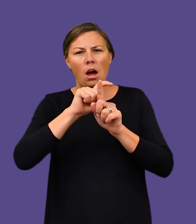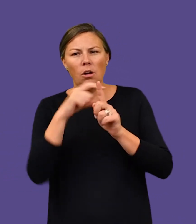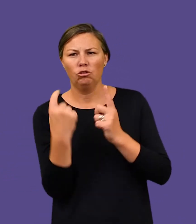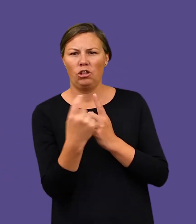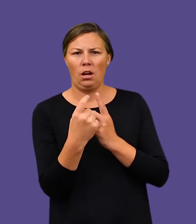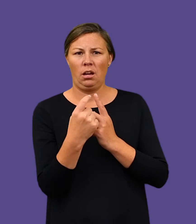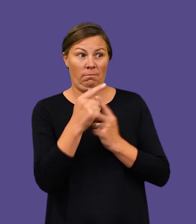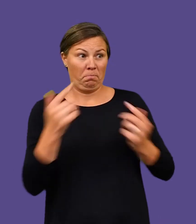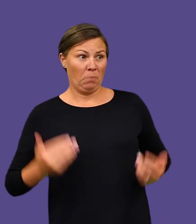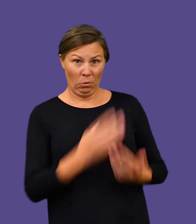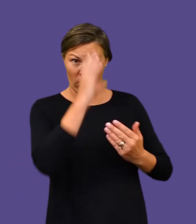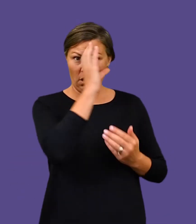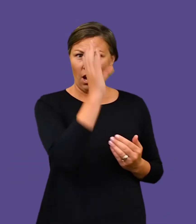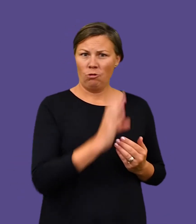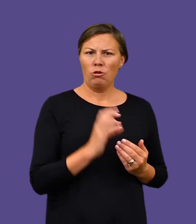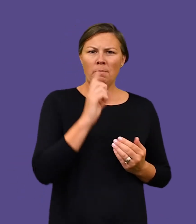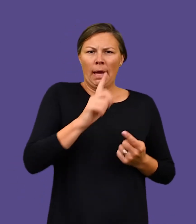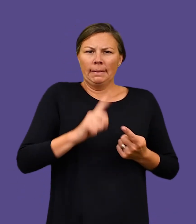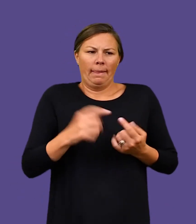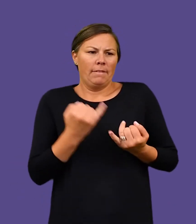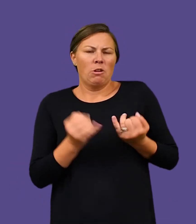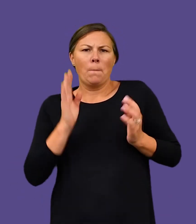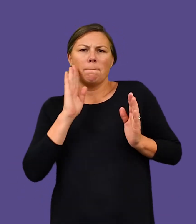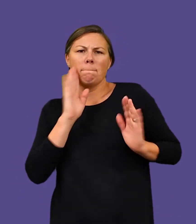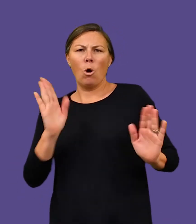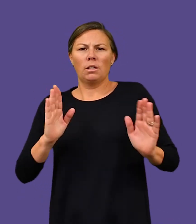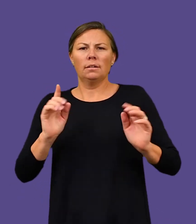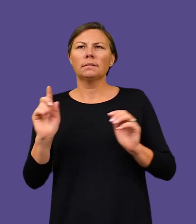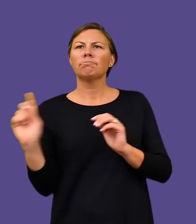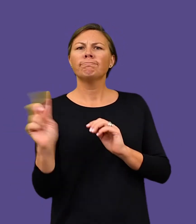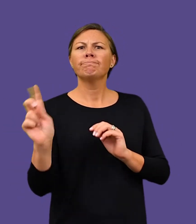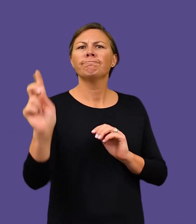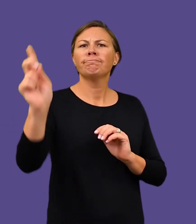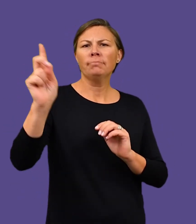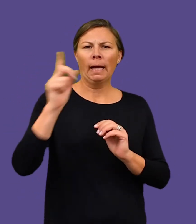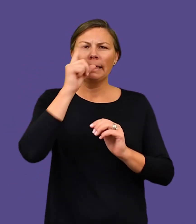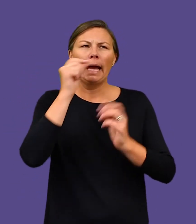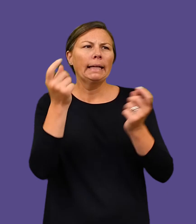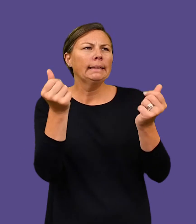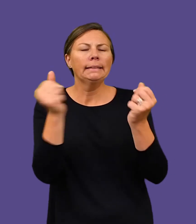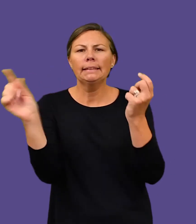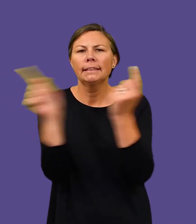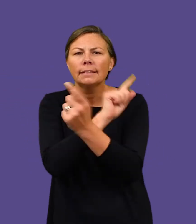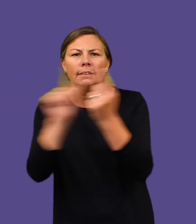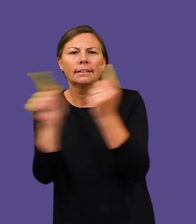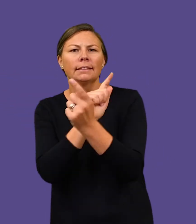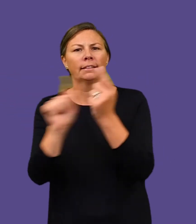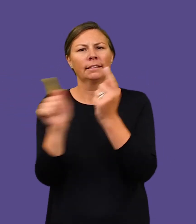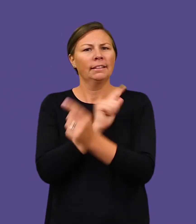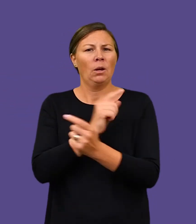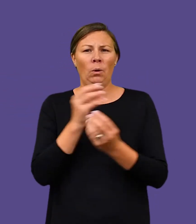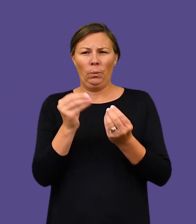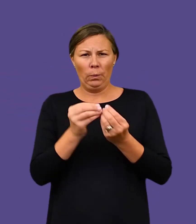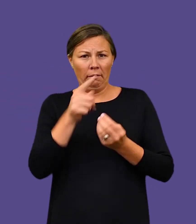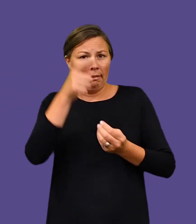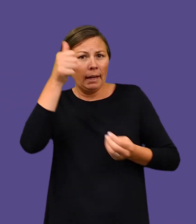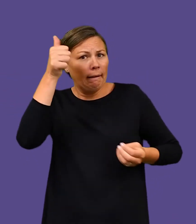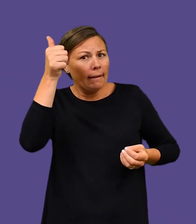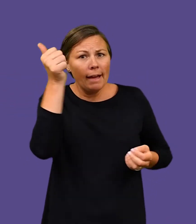and traditional culture, yet this “born-in-the-bush, modern woman” possesses a wonderful ability to navigate